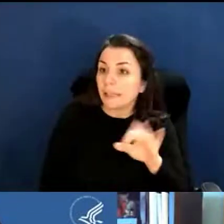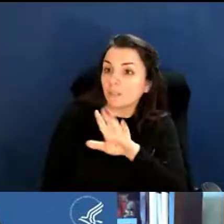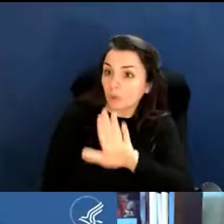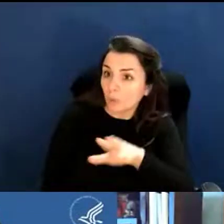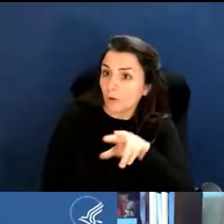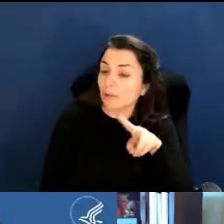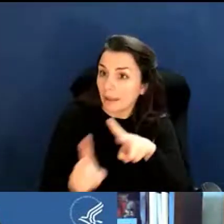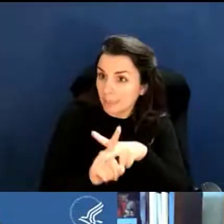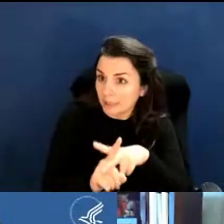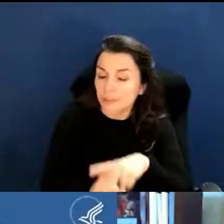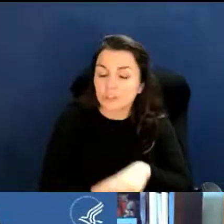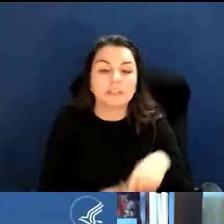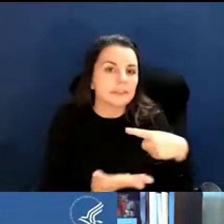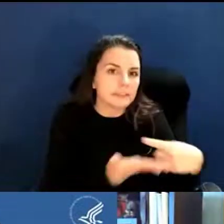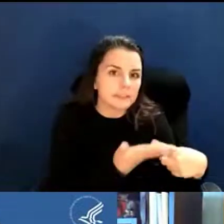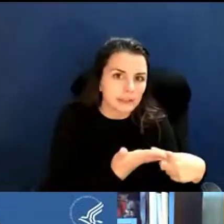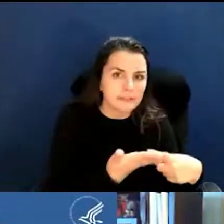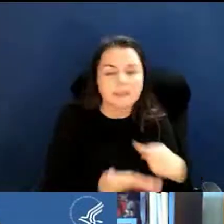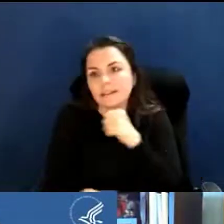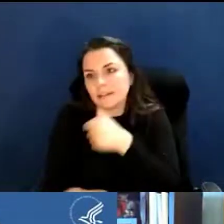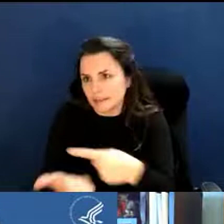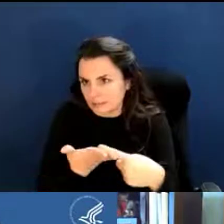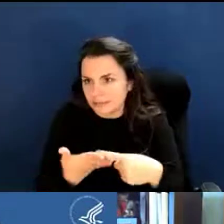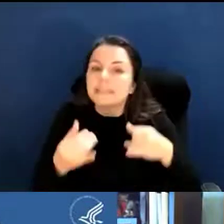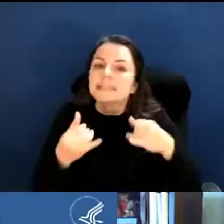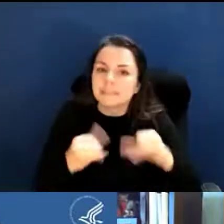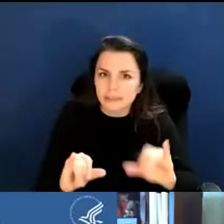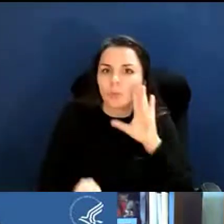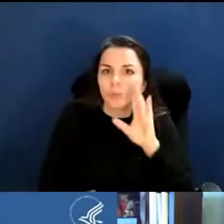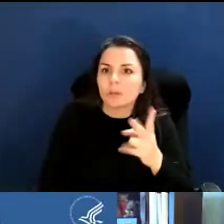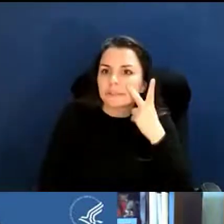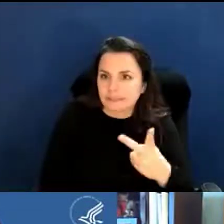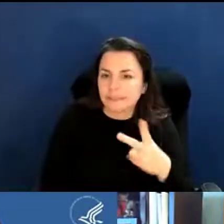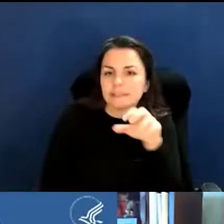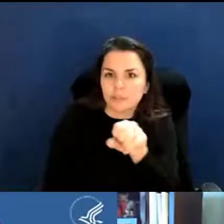your summary statement should be released within 30 days after the review.